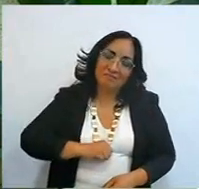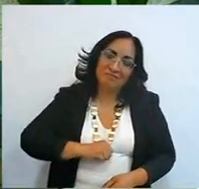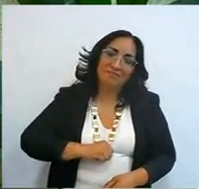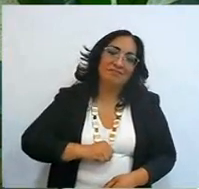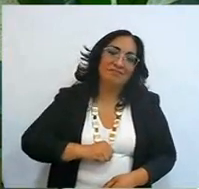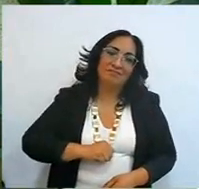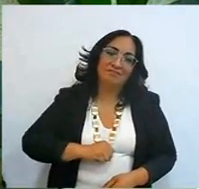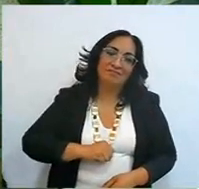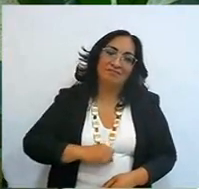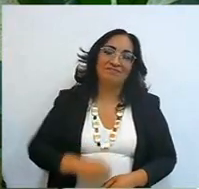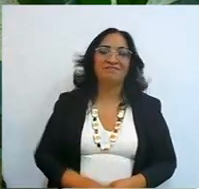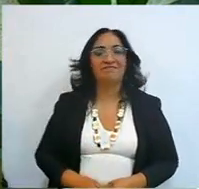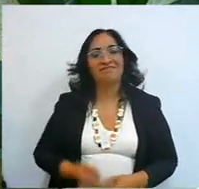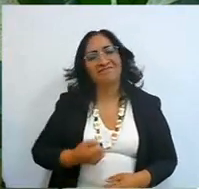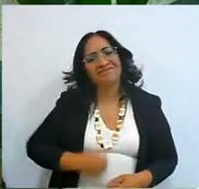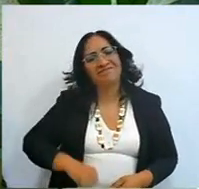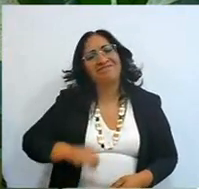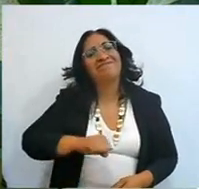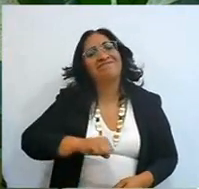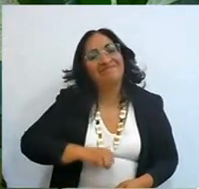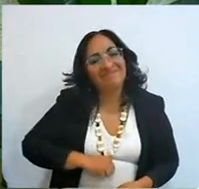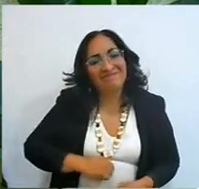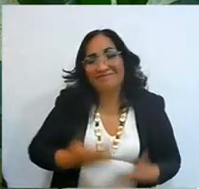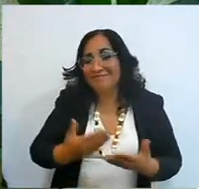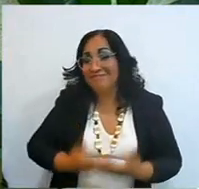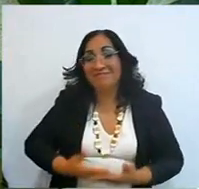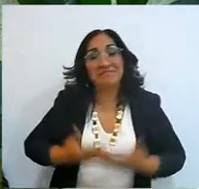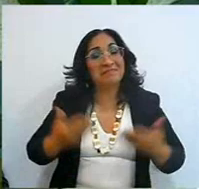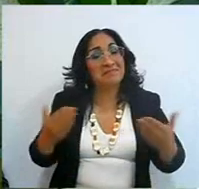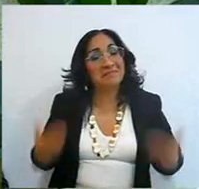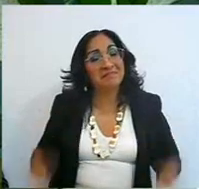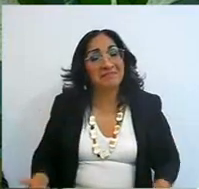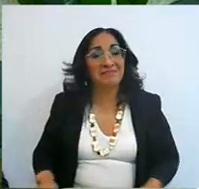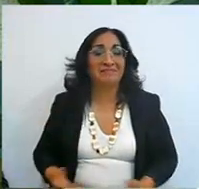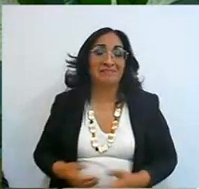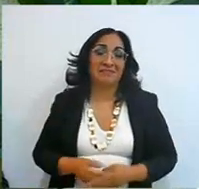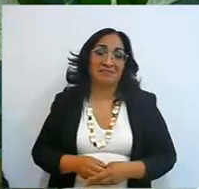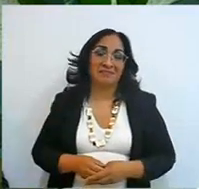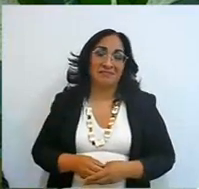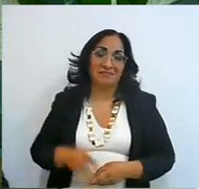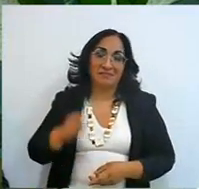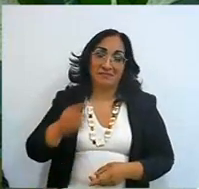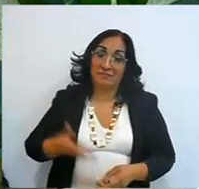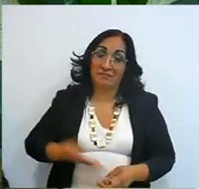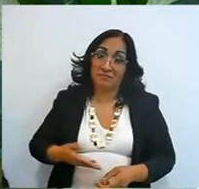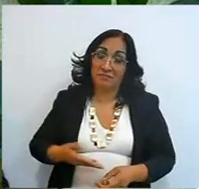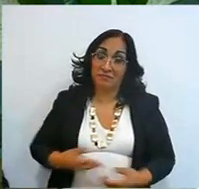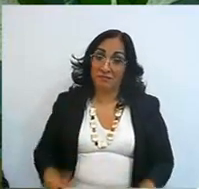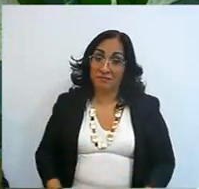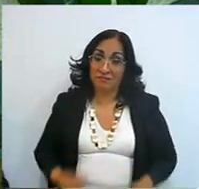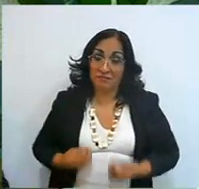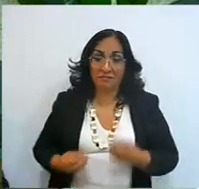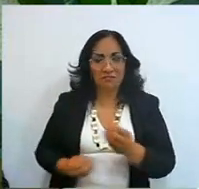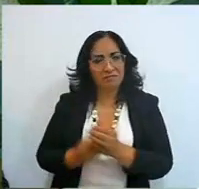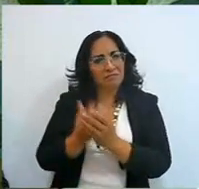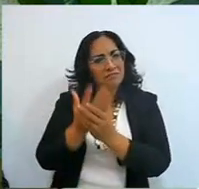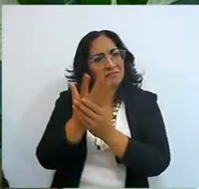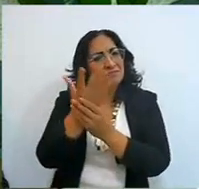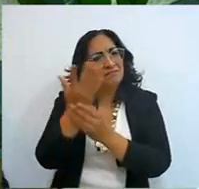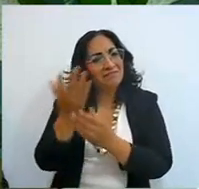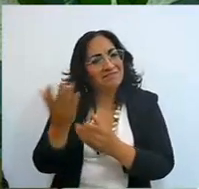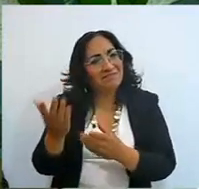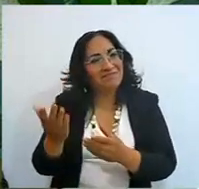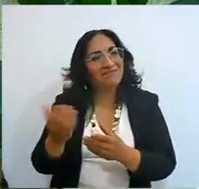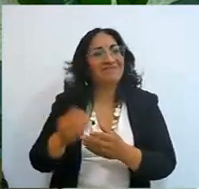heal yourself, you already have a new eagle beak, you already have new feathers, your nails well, don't look at them right now, they are small,